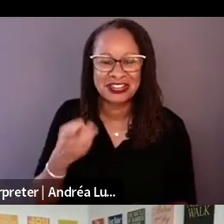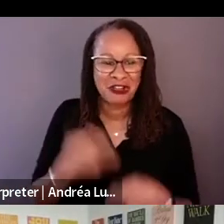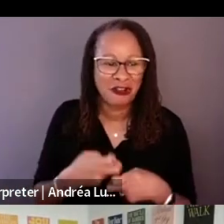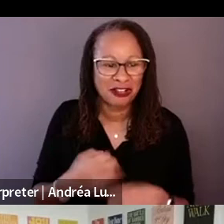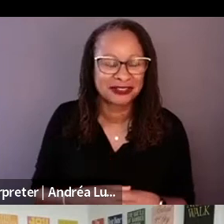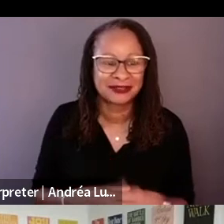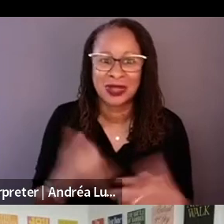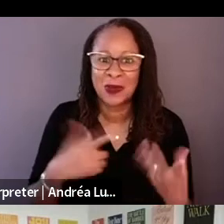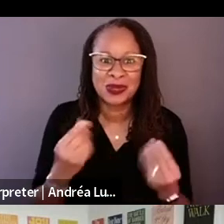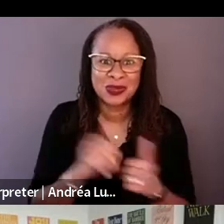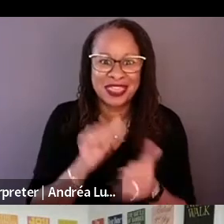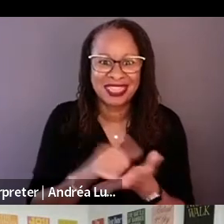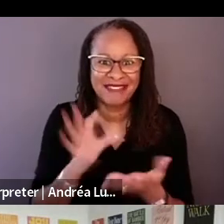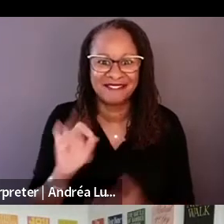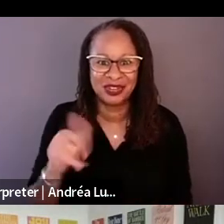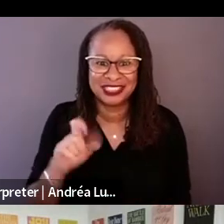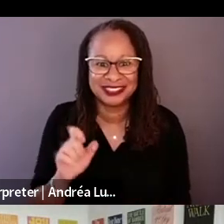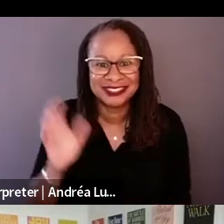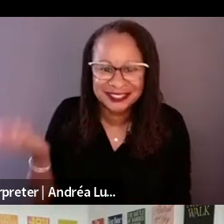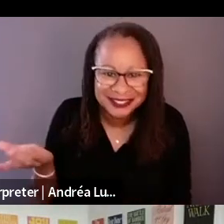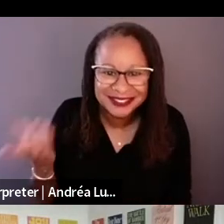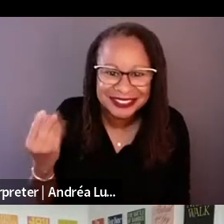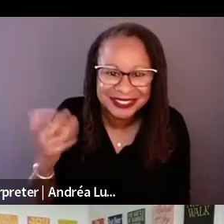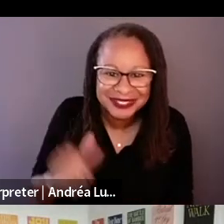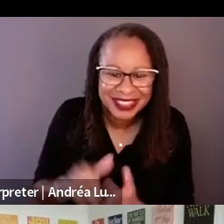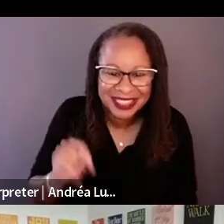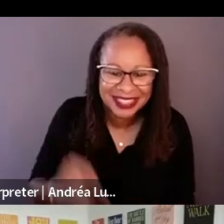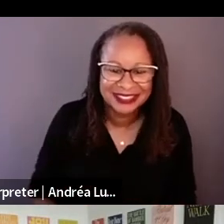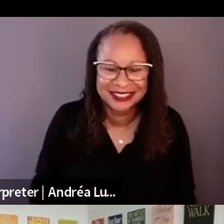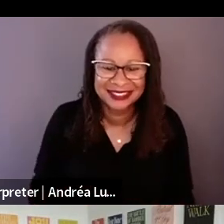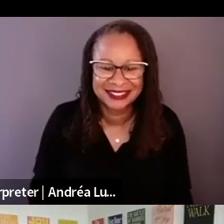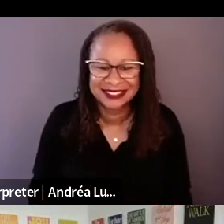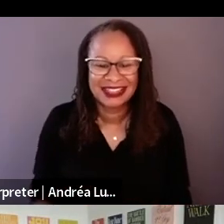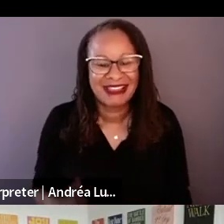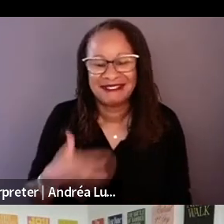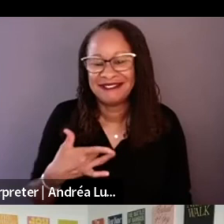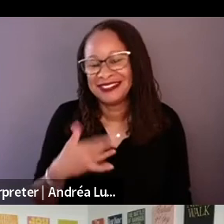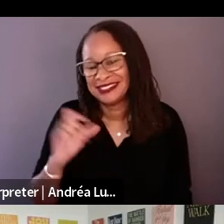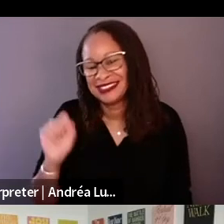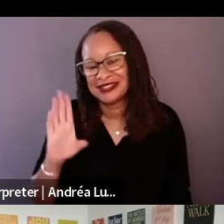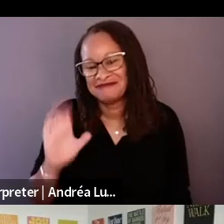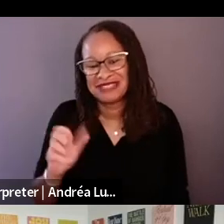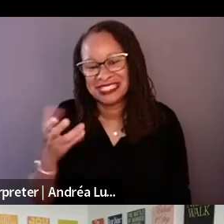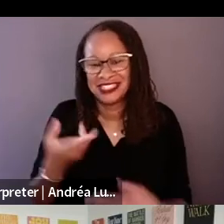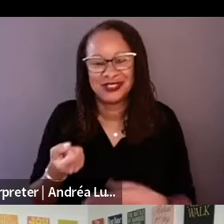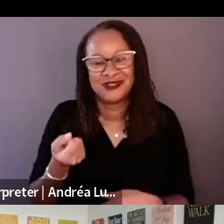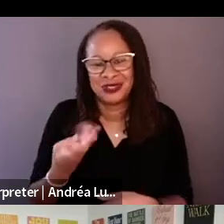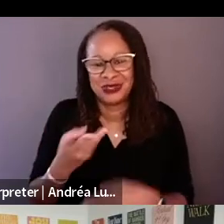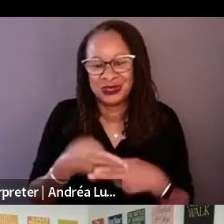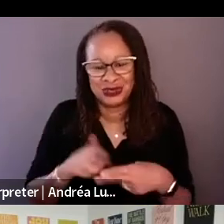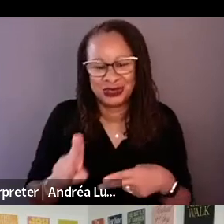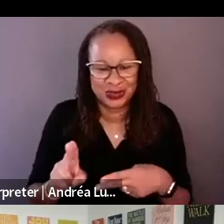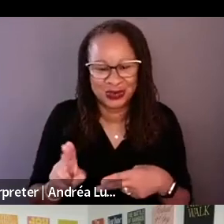I feel there could be a couple of short little doc pieces two or three minutes that could go with